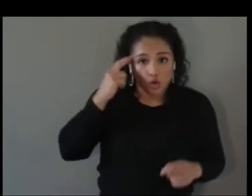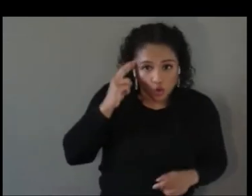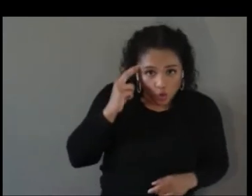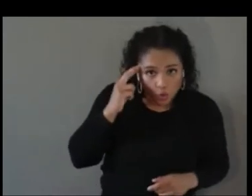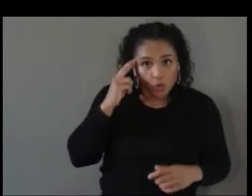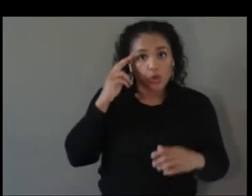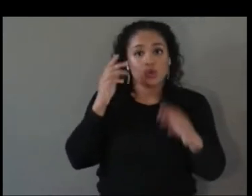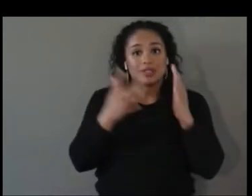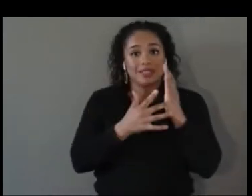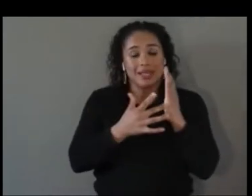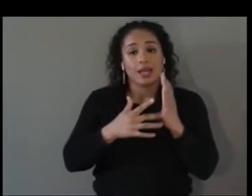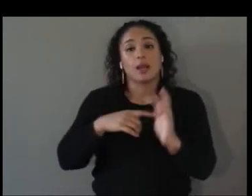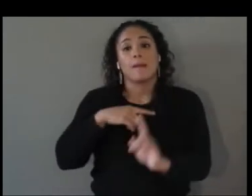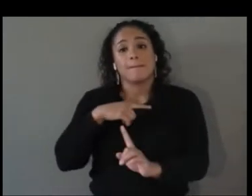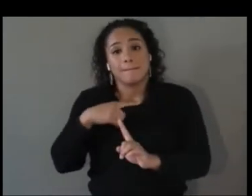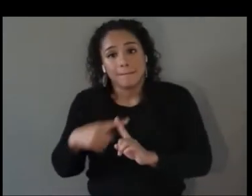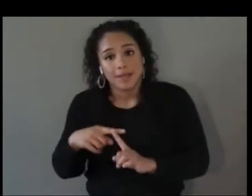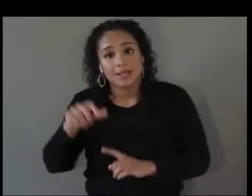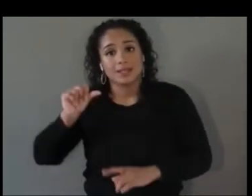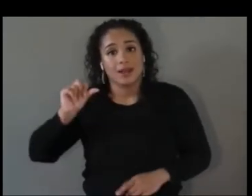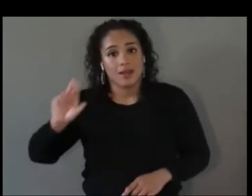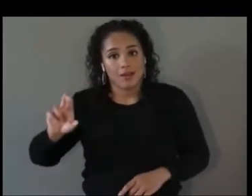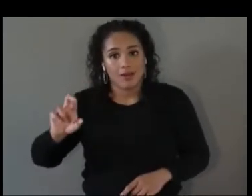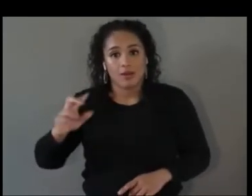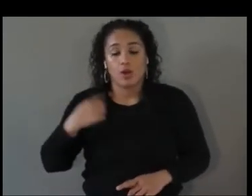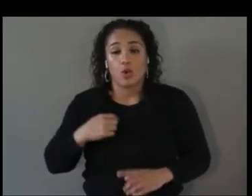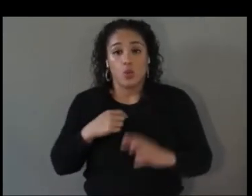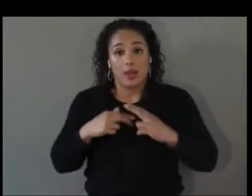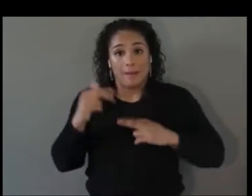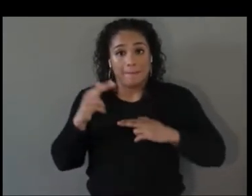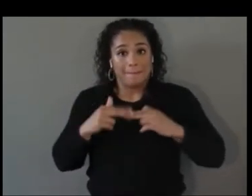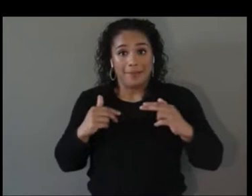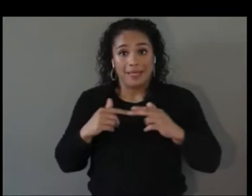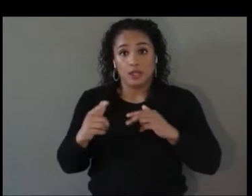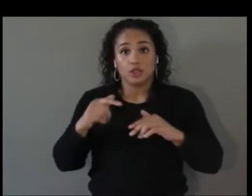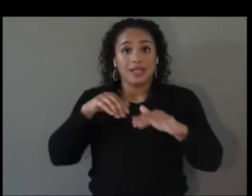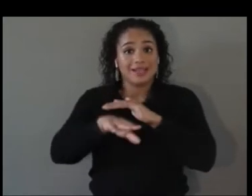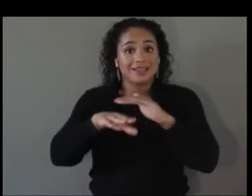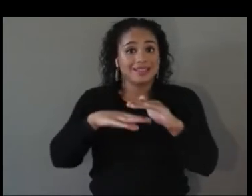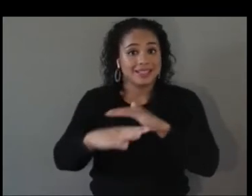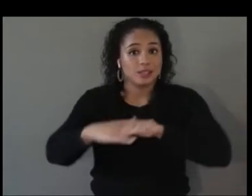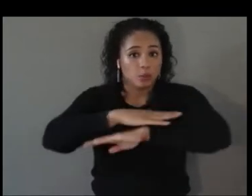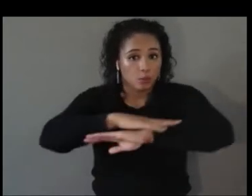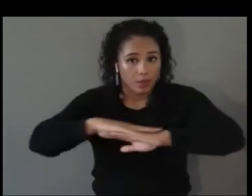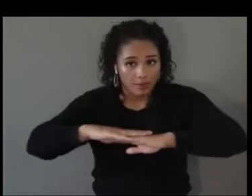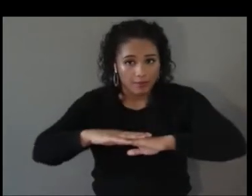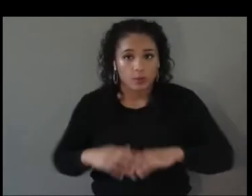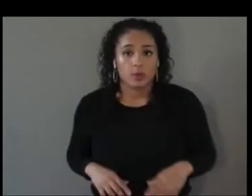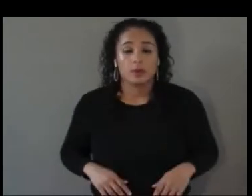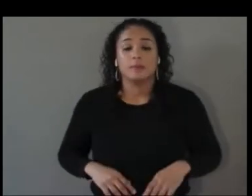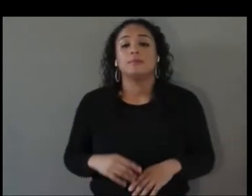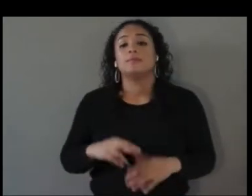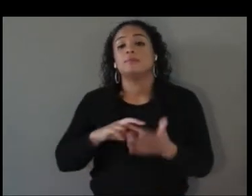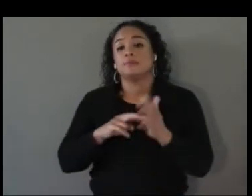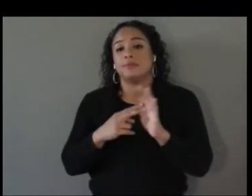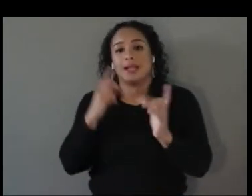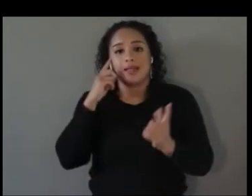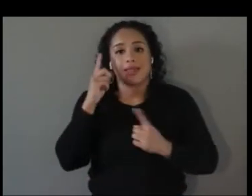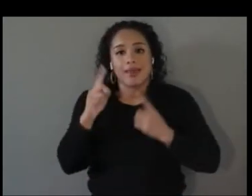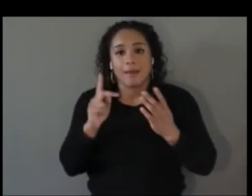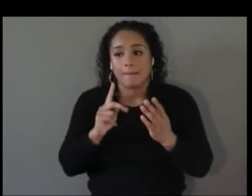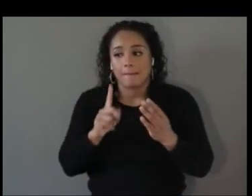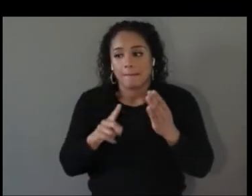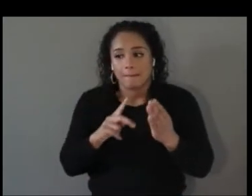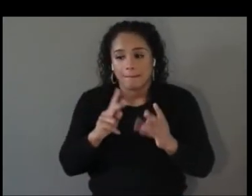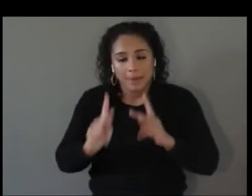and we're building it as an accessible platform. So, thinking about individuals with extremely wide access needs,